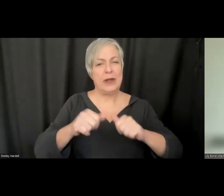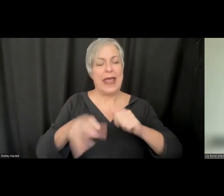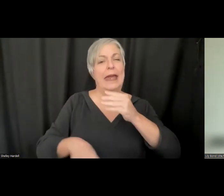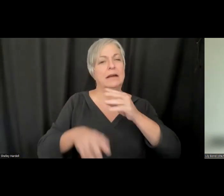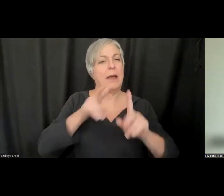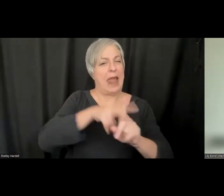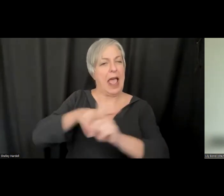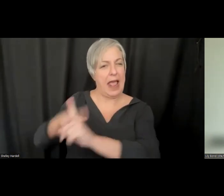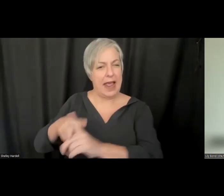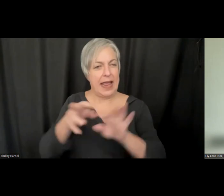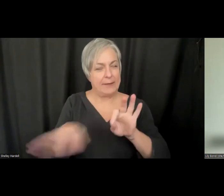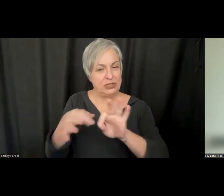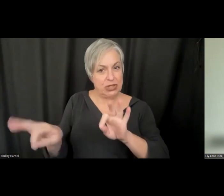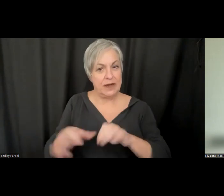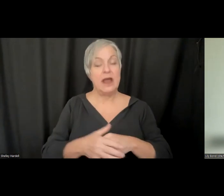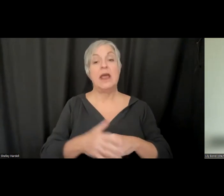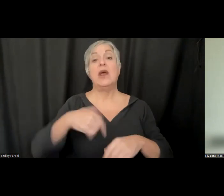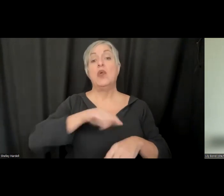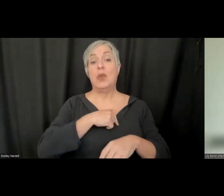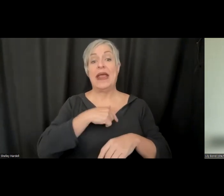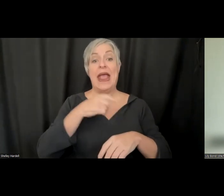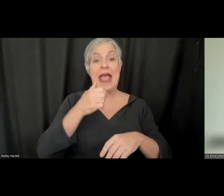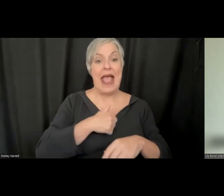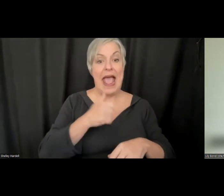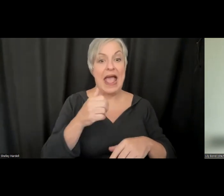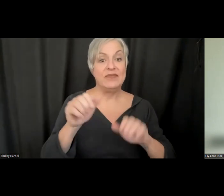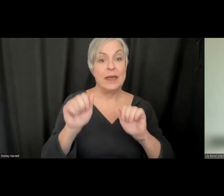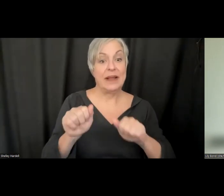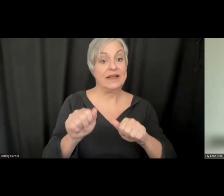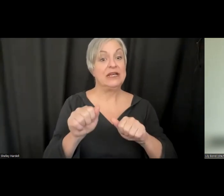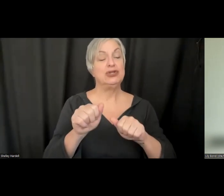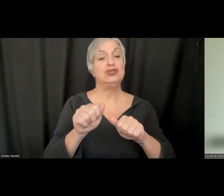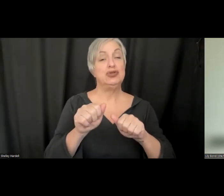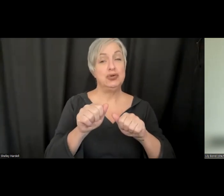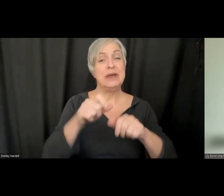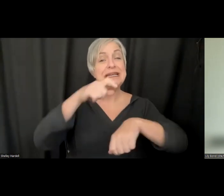enables us to timecode every single word in the audio track,